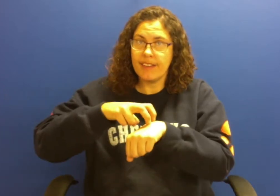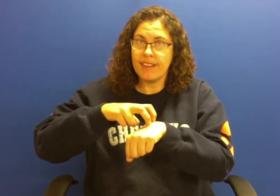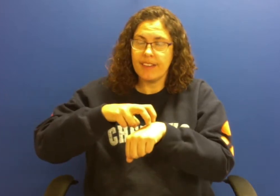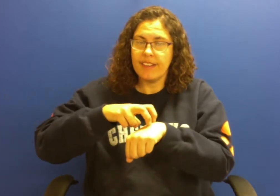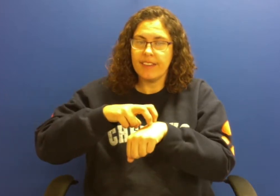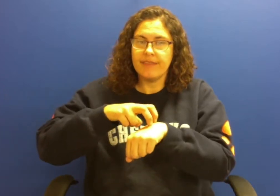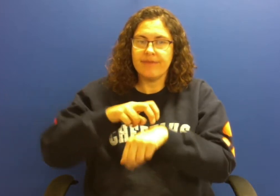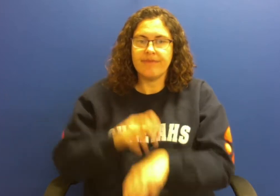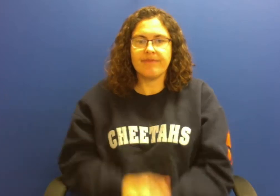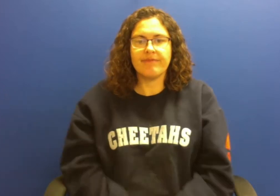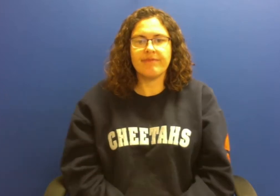sweet potato